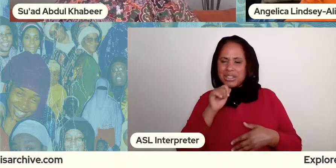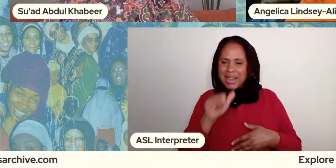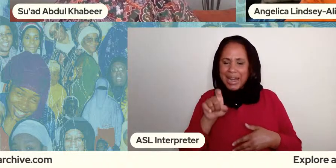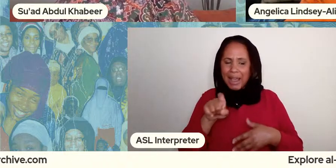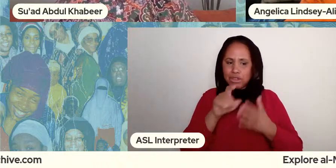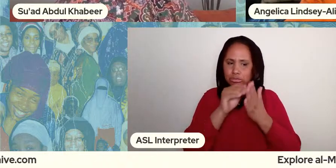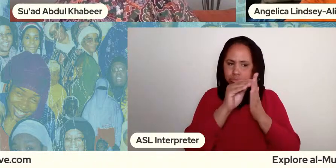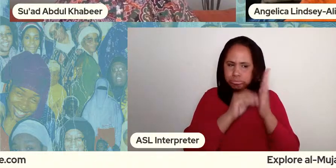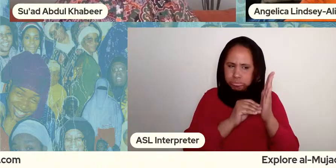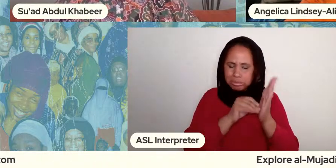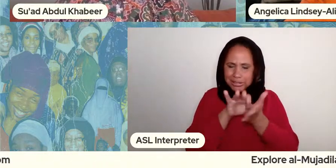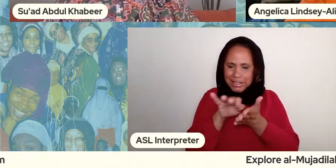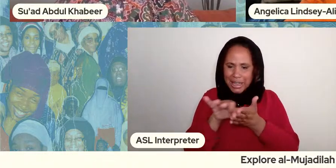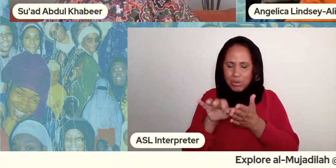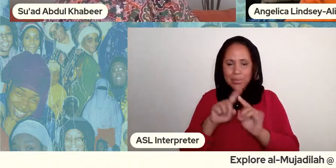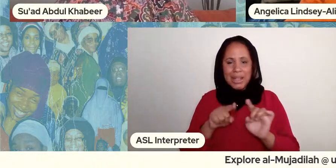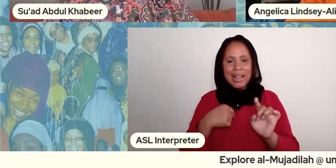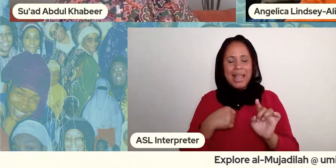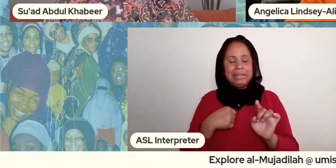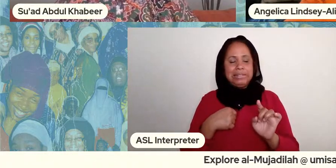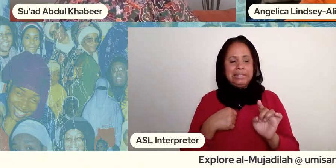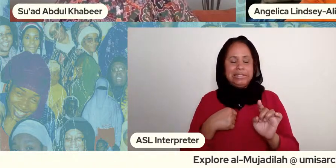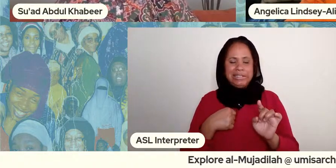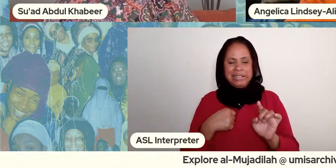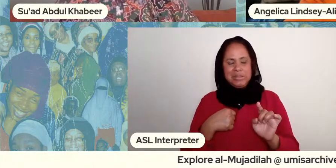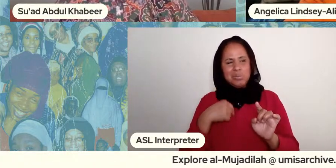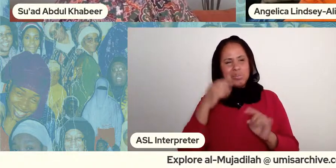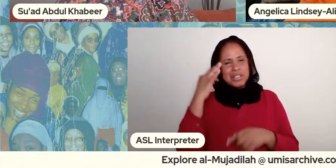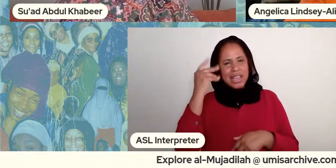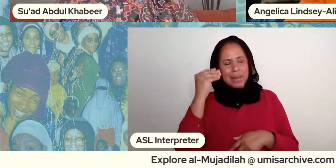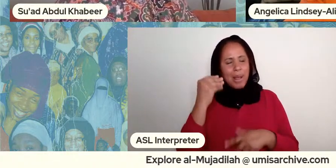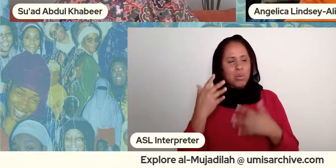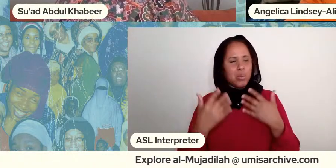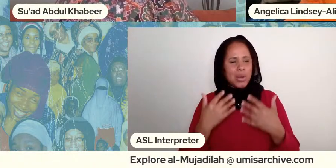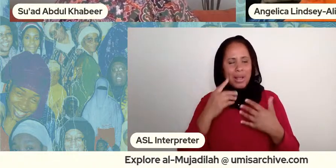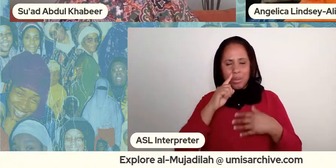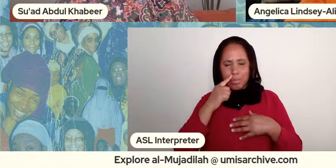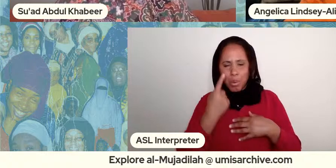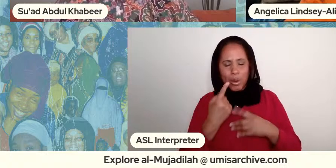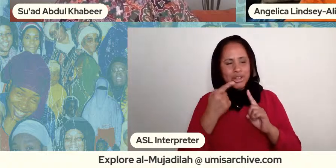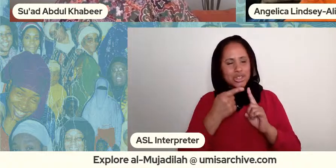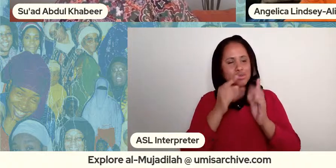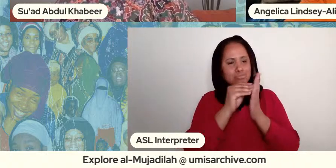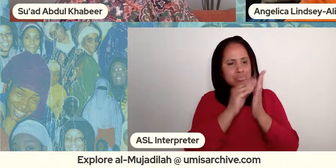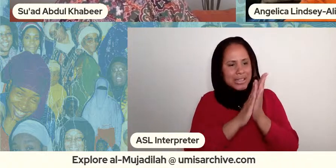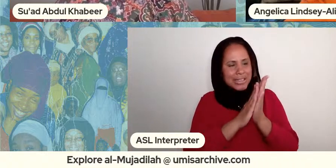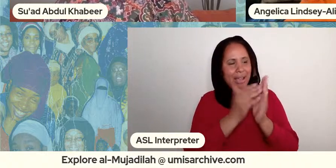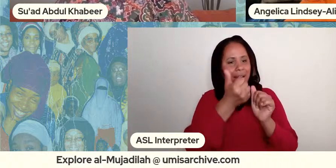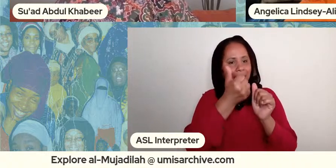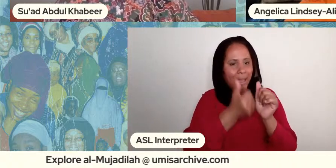out to me was how tedious that would have had to be for her to keep account of every single